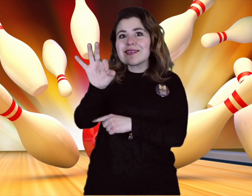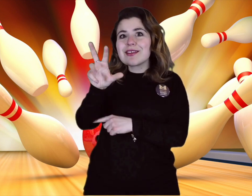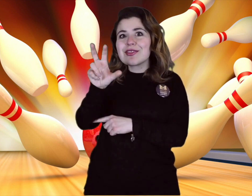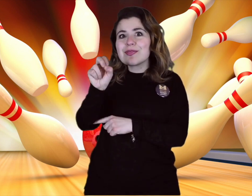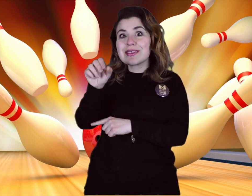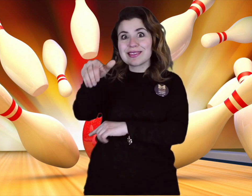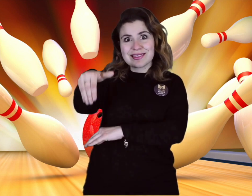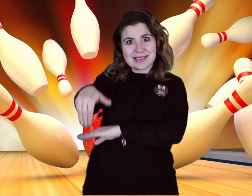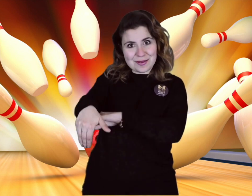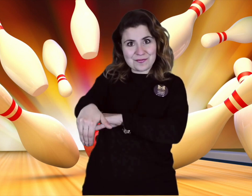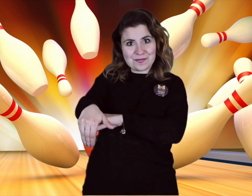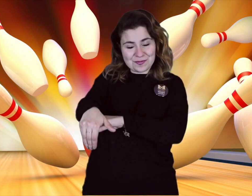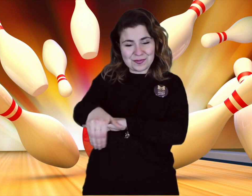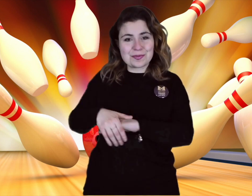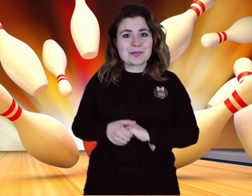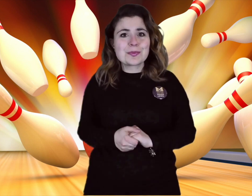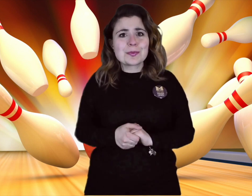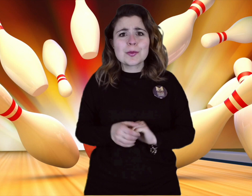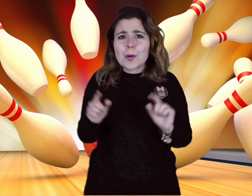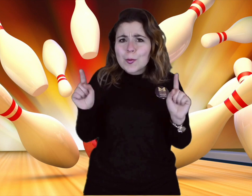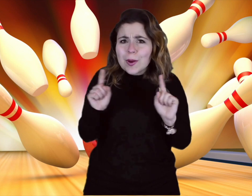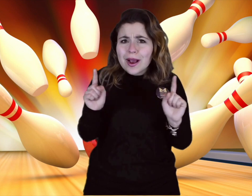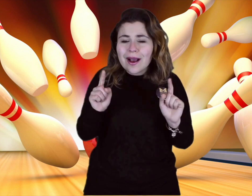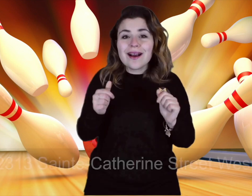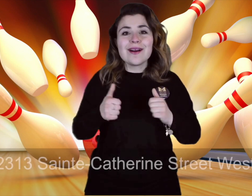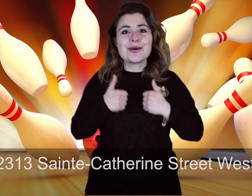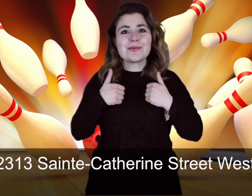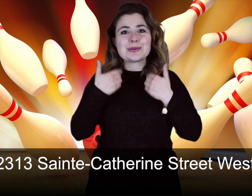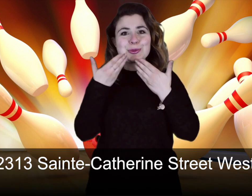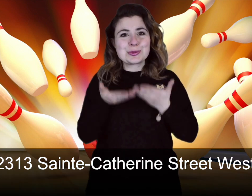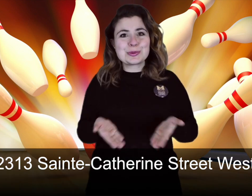We will start at 9:30 pm Here is the address and the map.